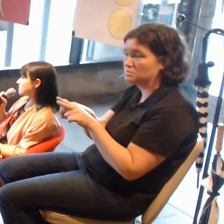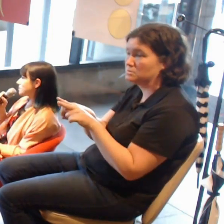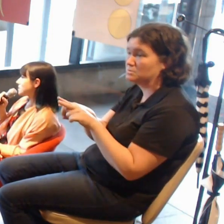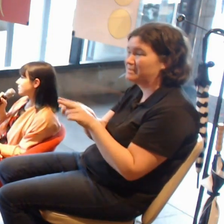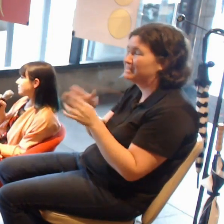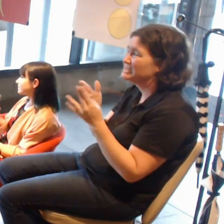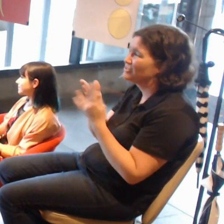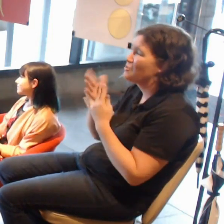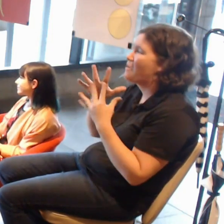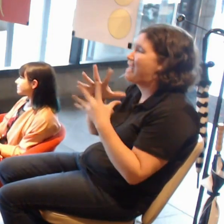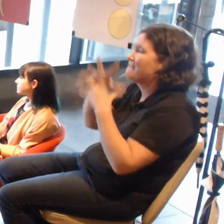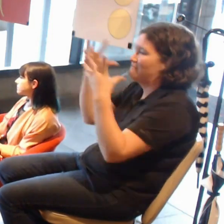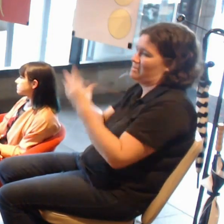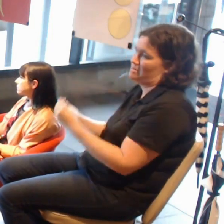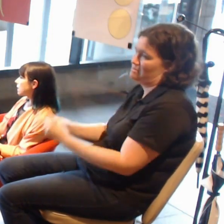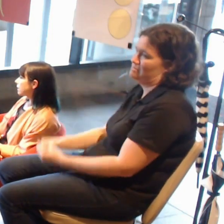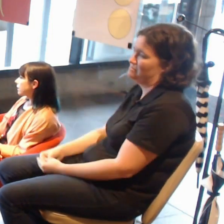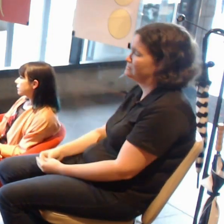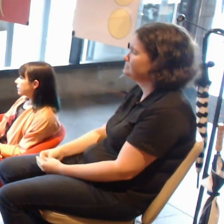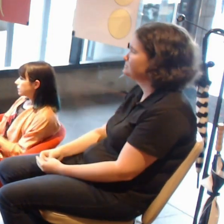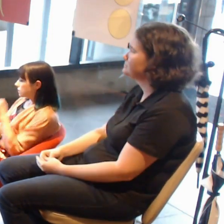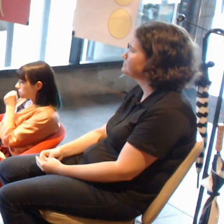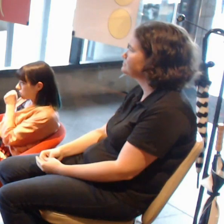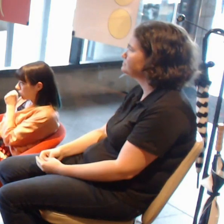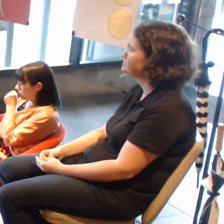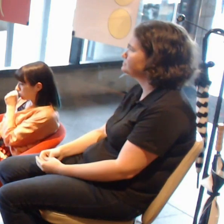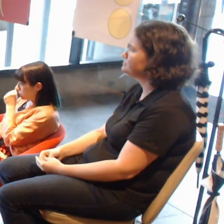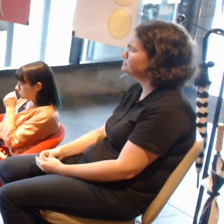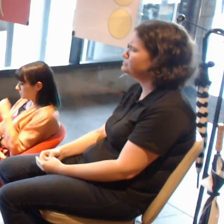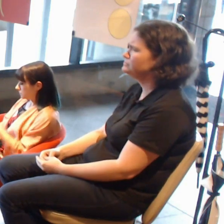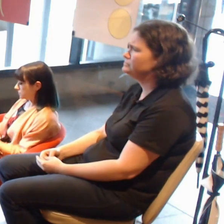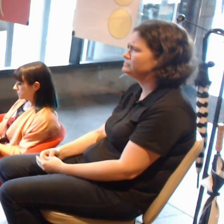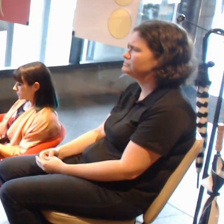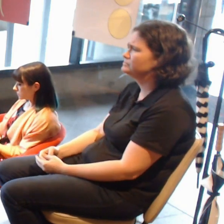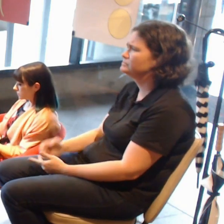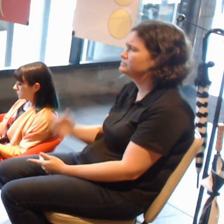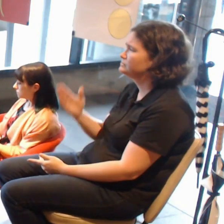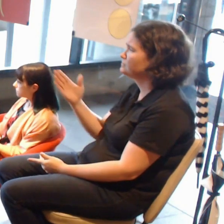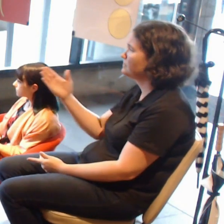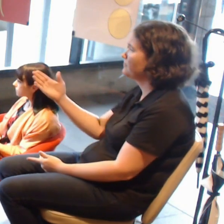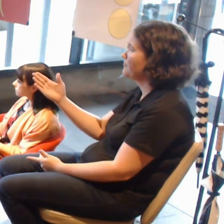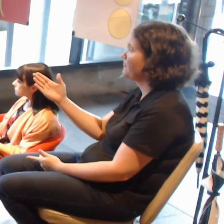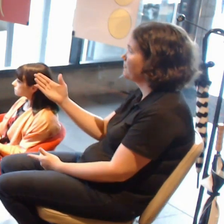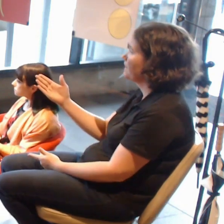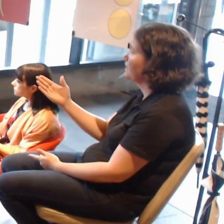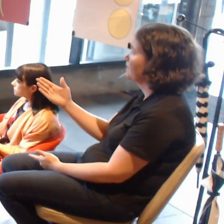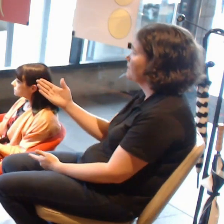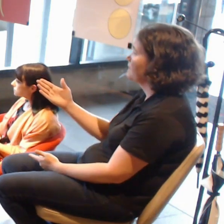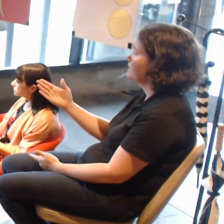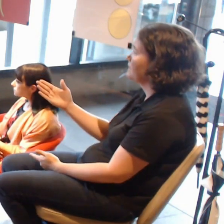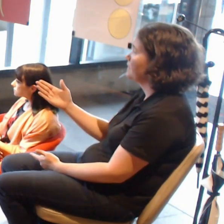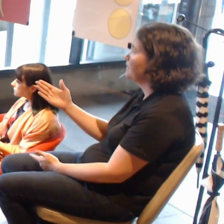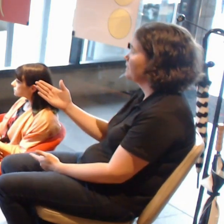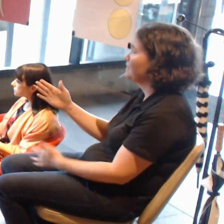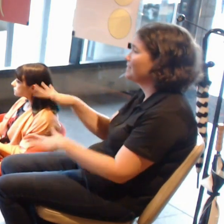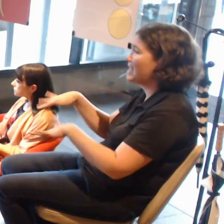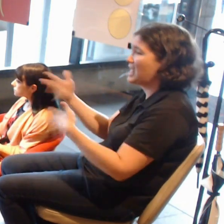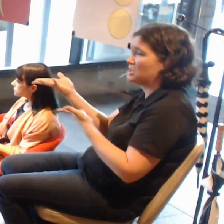Is there any kind of conversation between galleries themselves about these considerations?